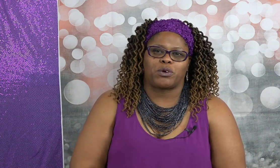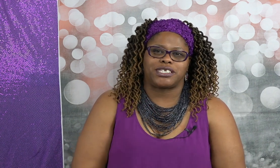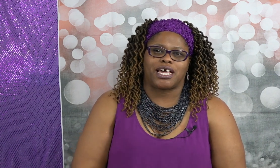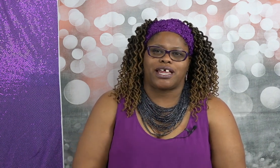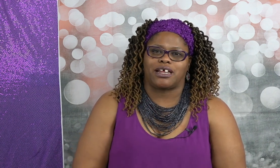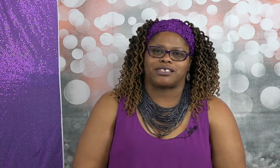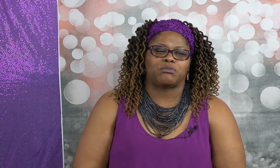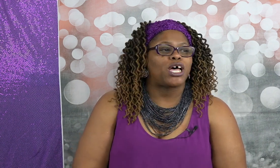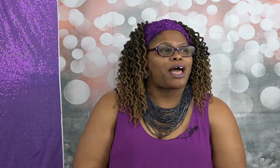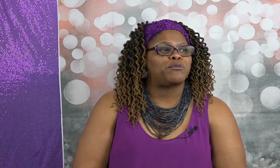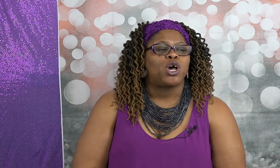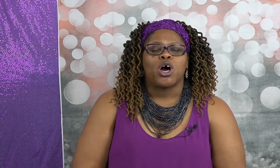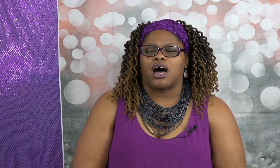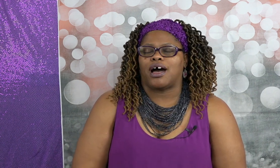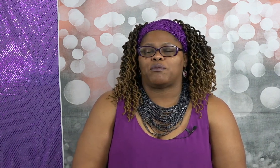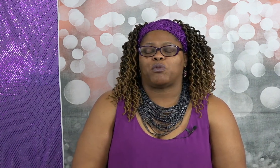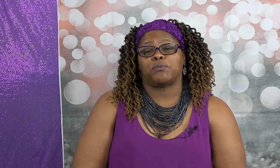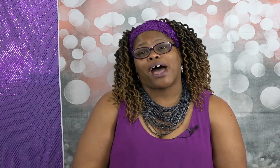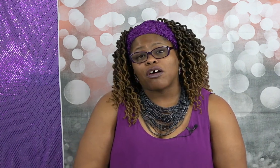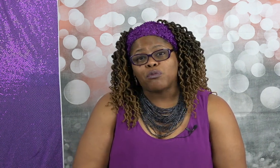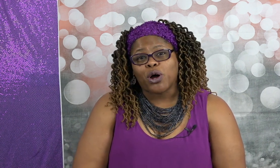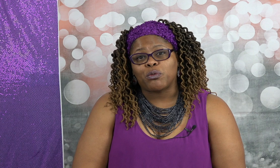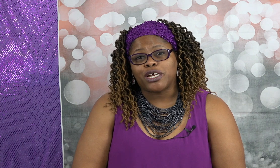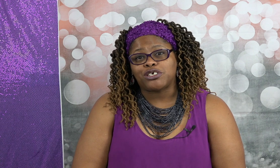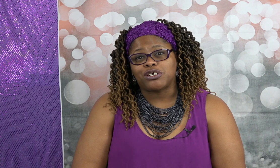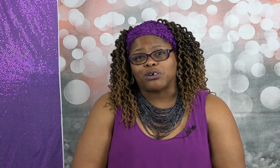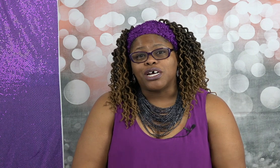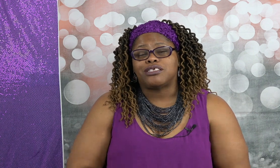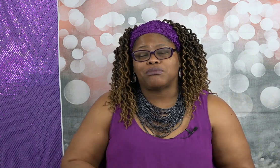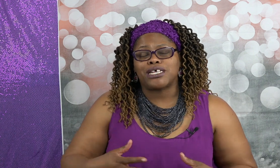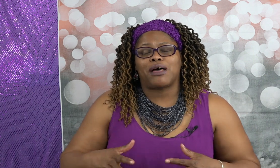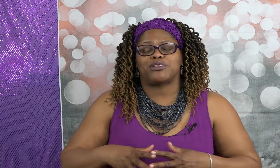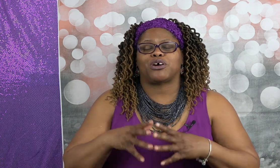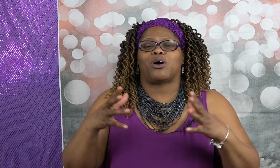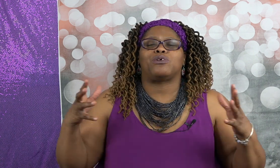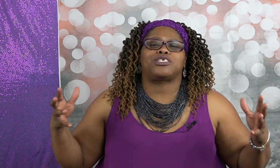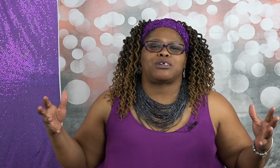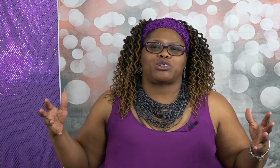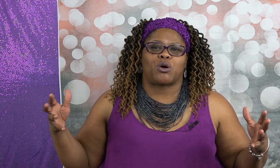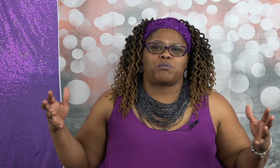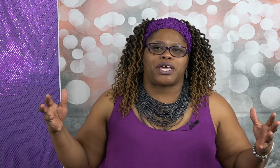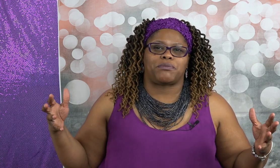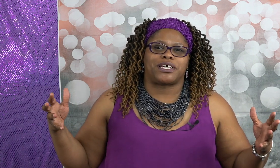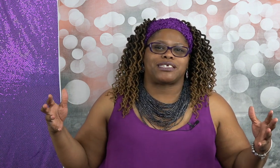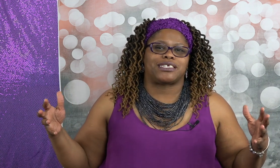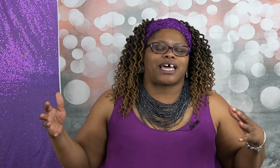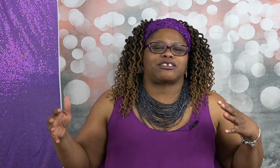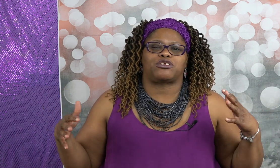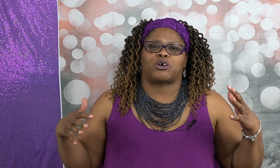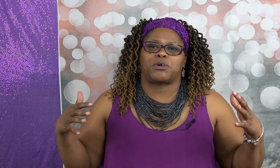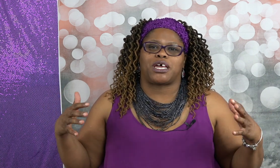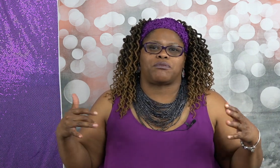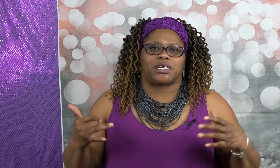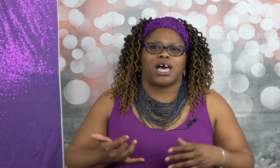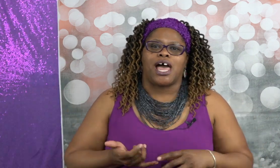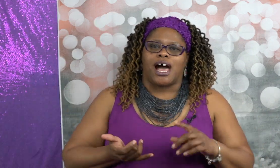we set and sometimes we bite off more than we could chew sometimes the goals seem so big because it's like there's so many of them